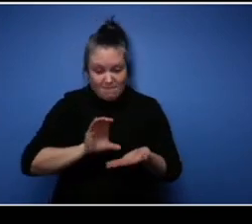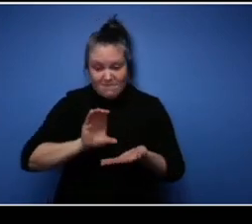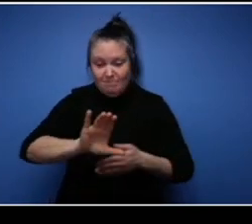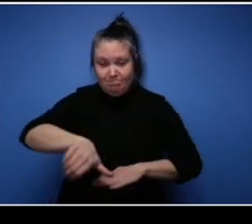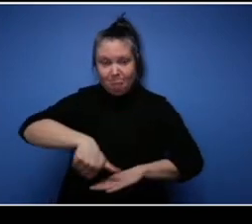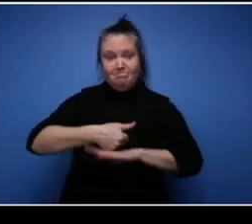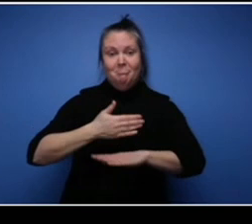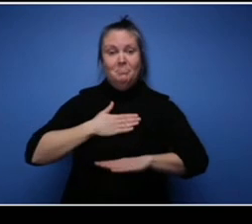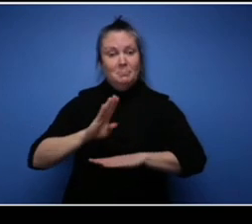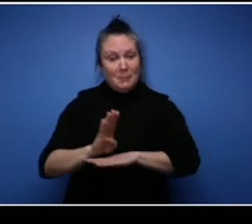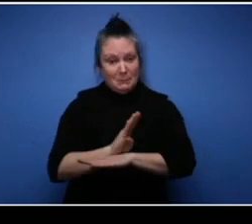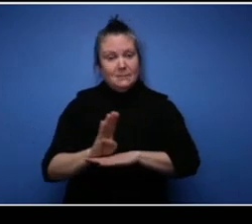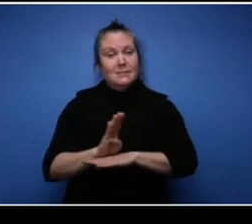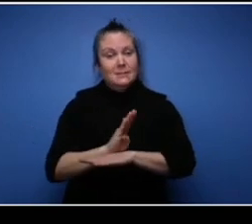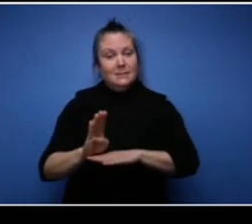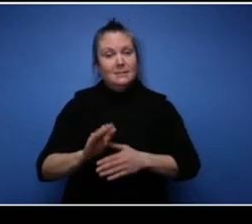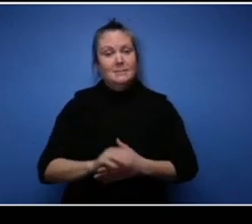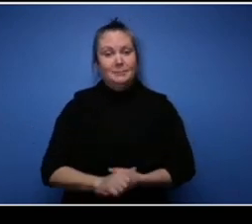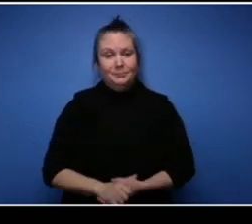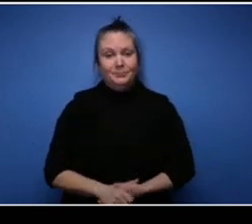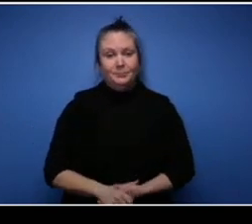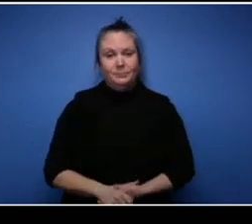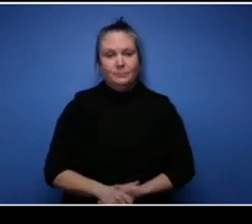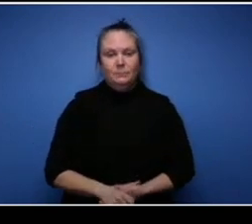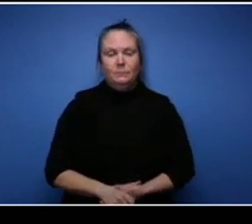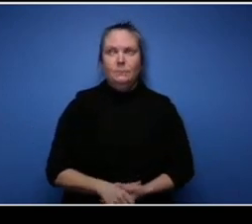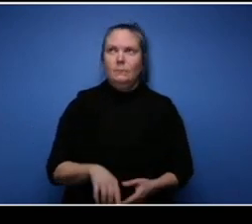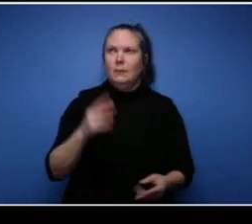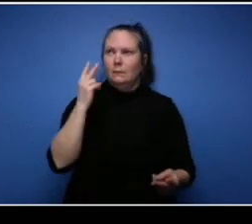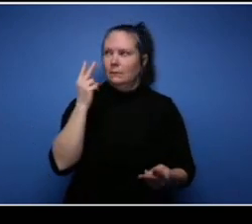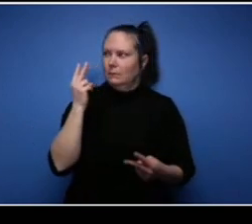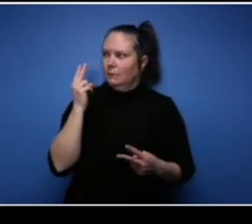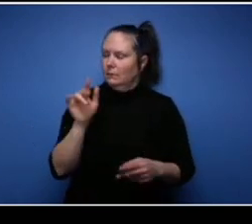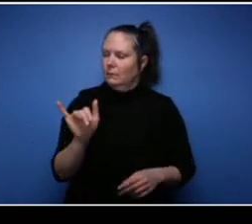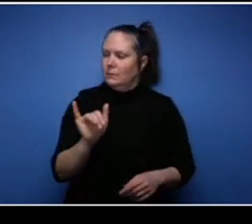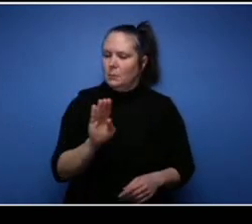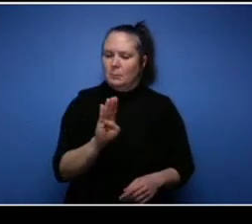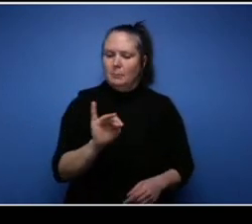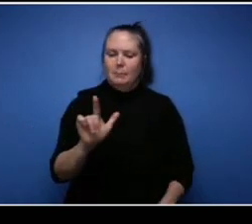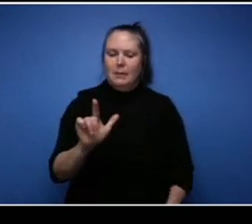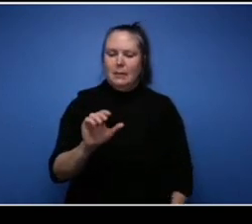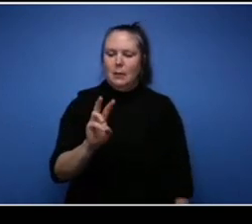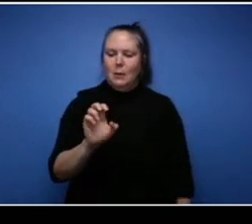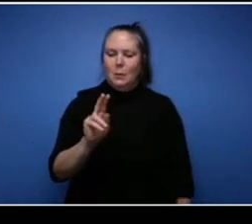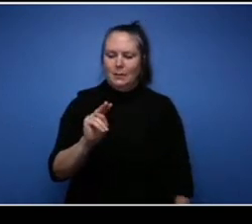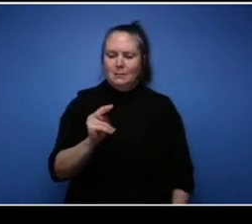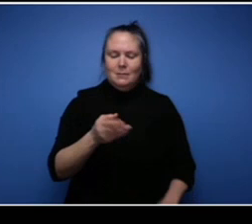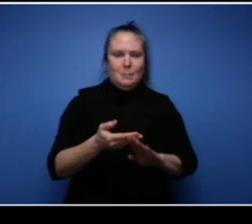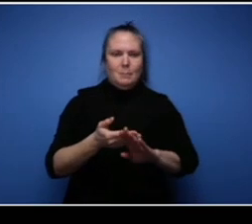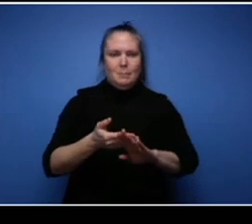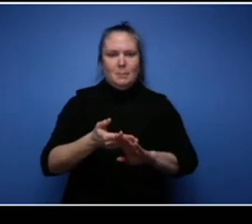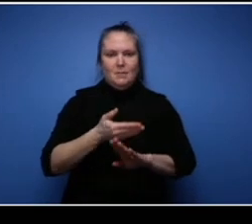I've got a small business loan from Bill Owen before BBI was created uh there was a small